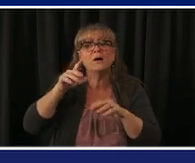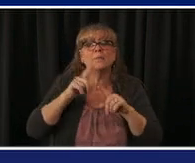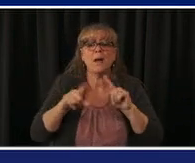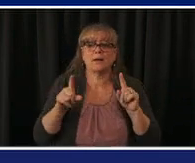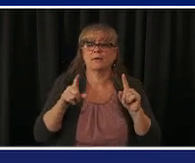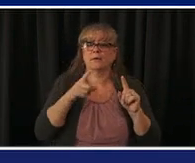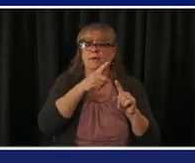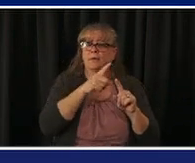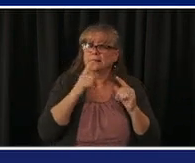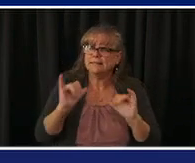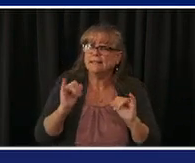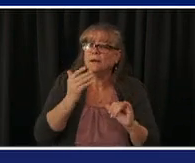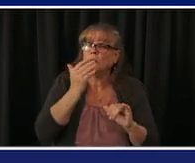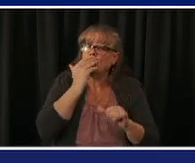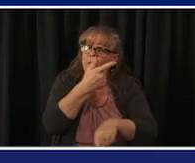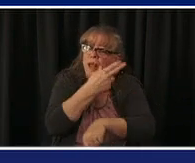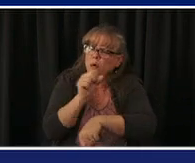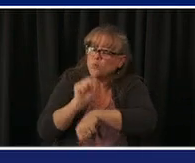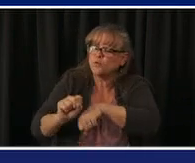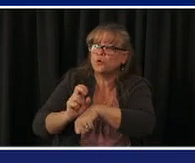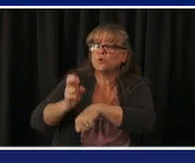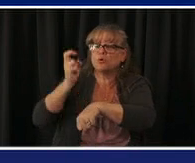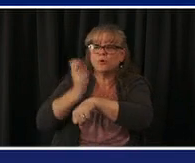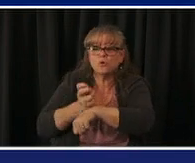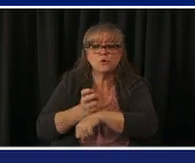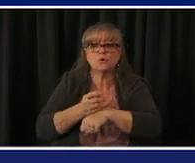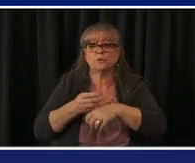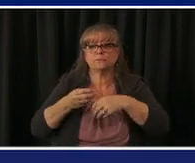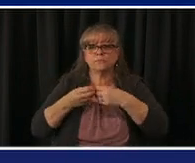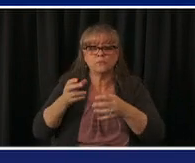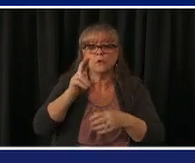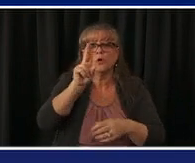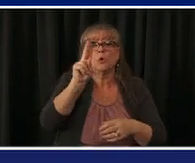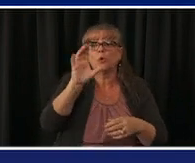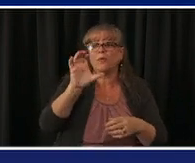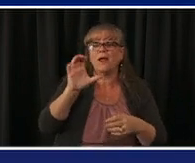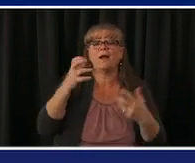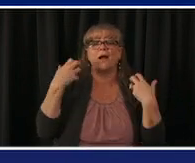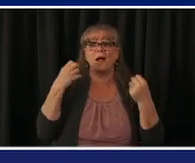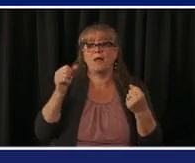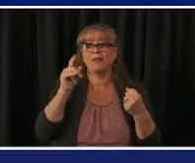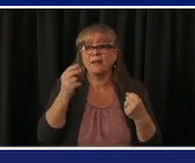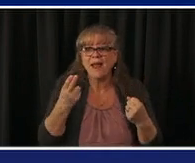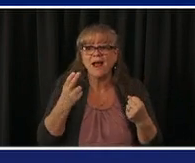all uc health centura uh scl uh and we wanna make sure they're comfortable with the number that they